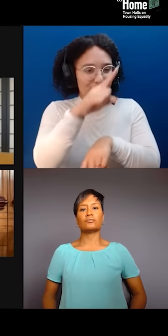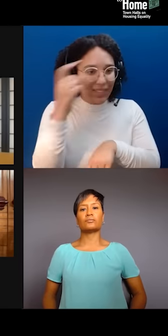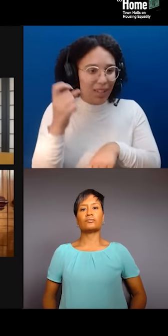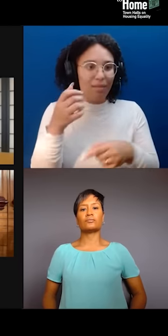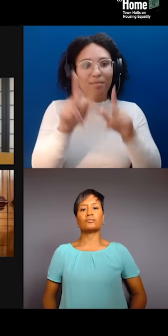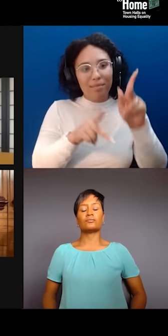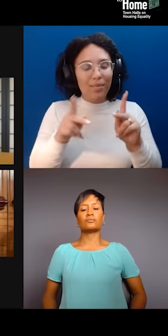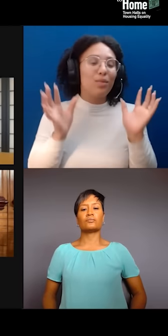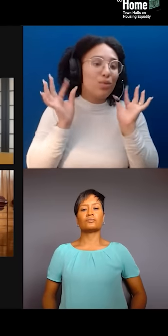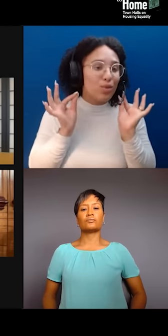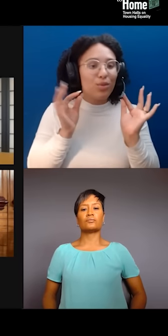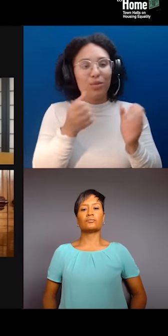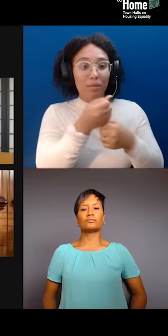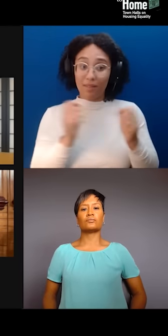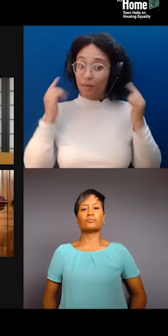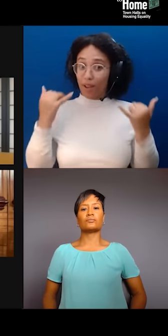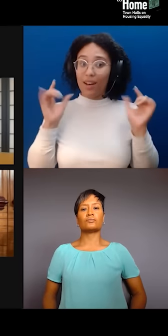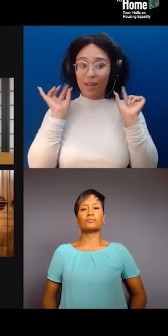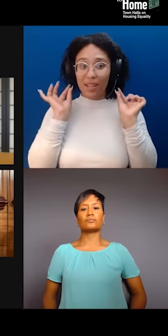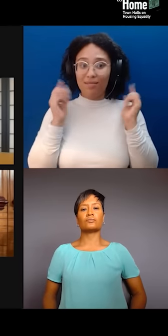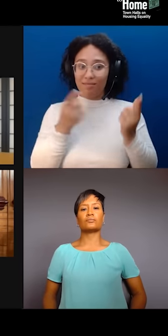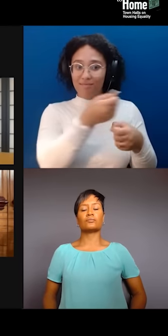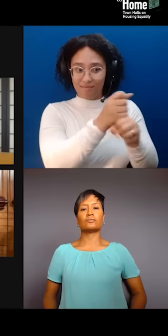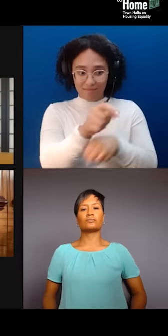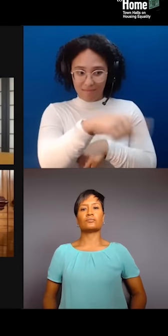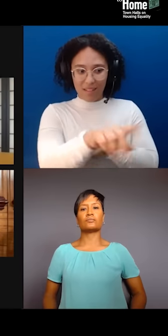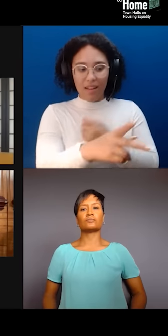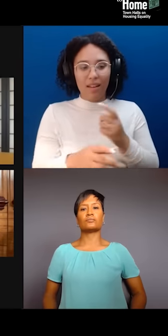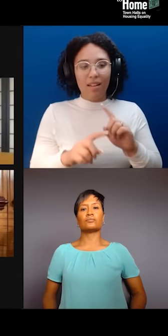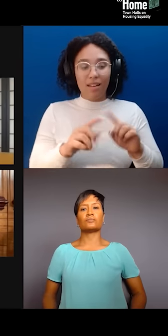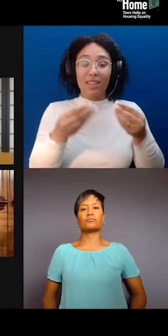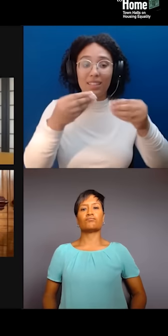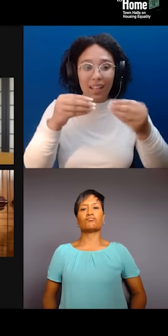So, we receive a small amount of those proceeds by like an annual check every year.